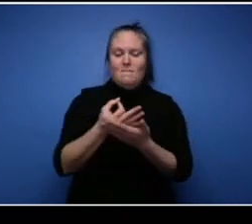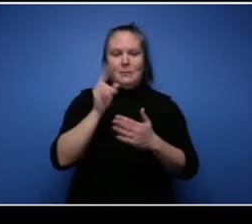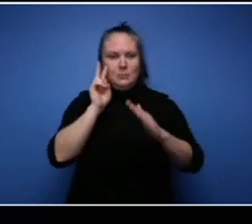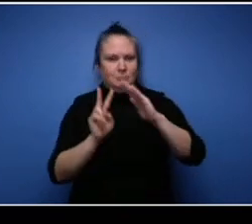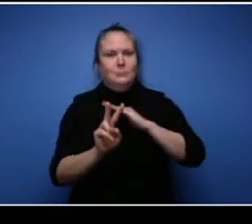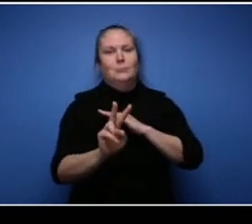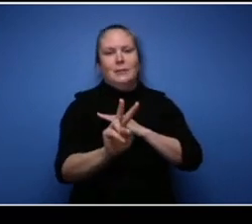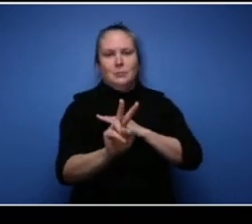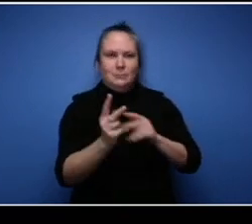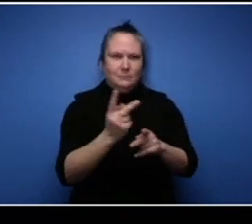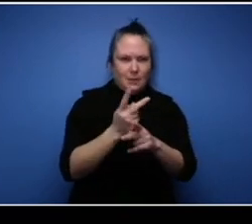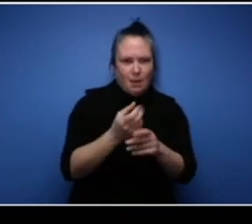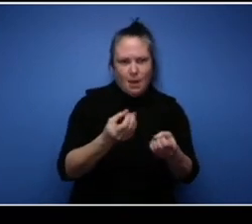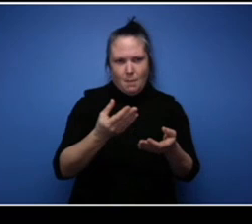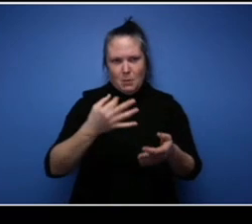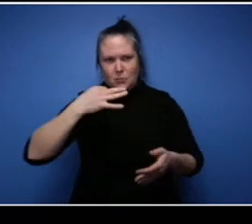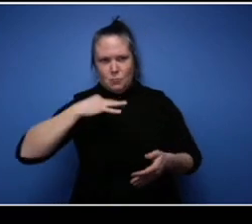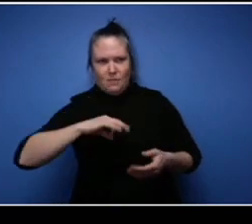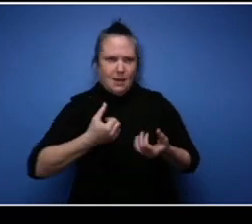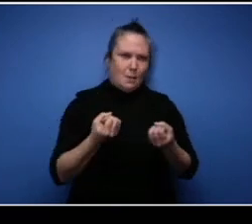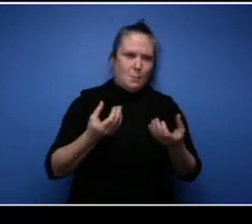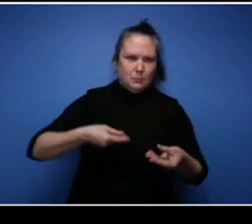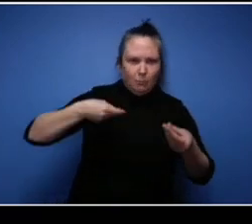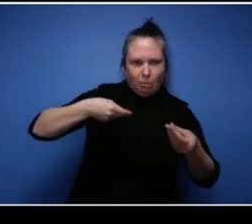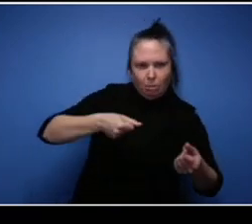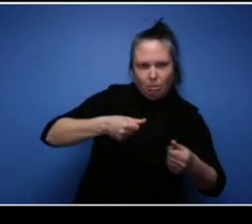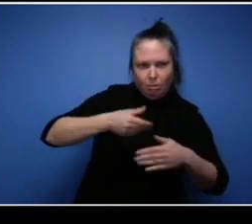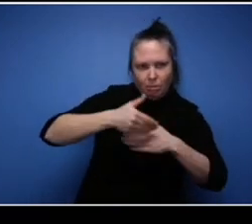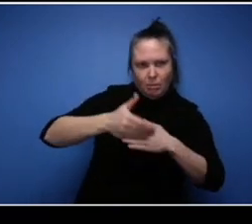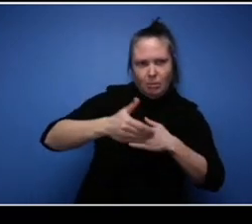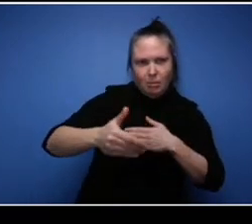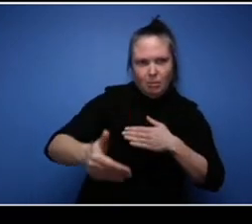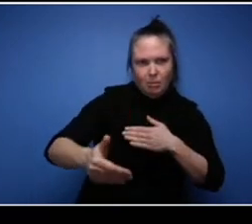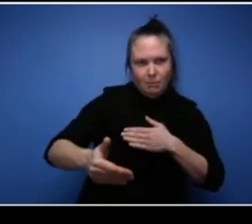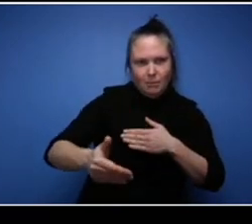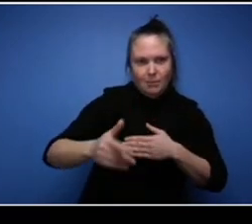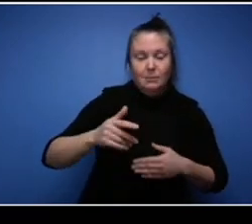you know all in all even with those things that sound so daunting, once you manage your